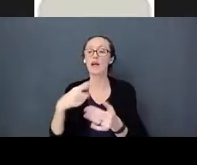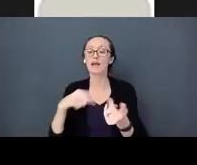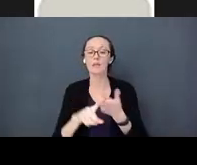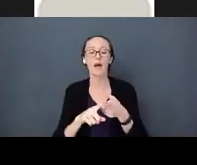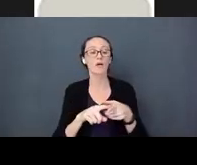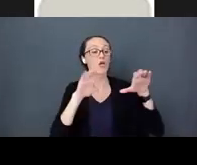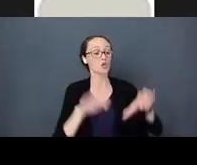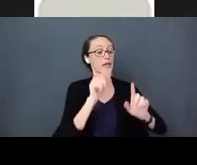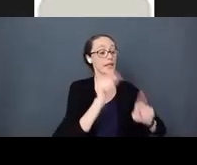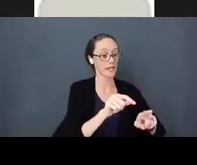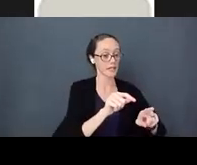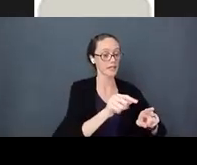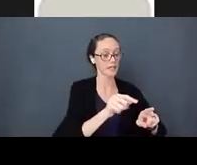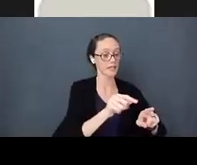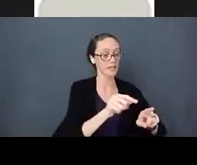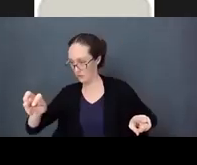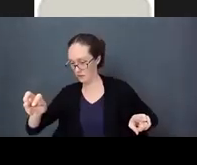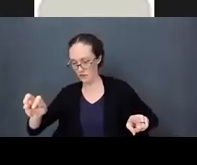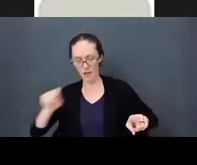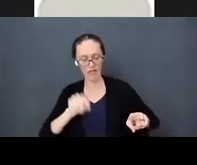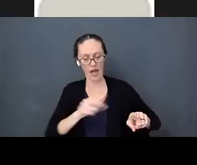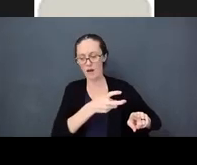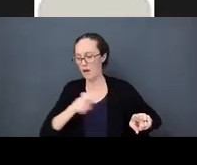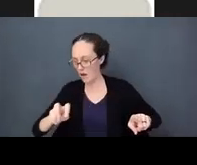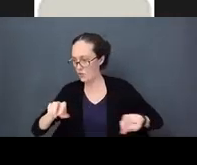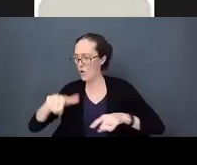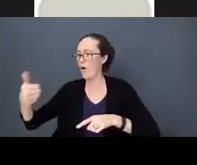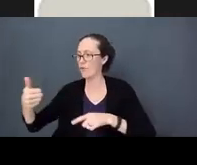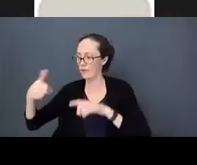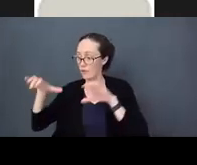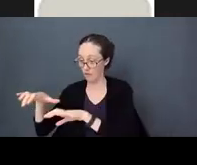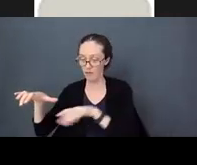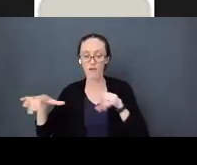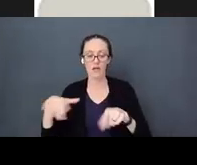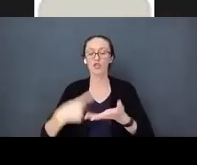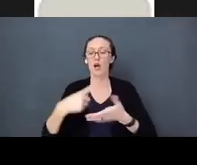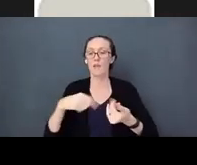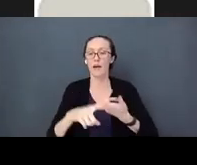What I mean by that is "we need to clean up because in a few minutes we are going to have bath